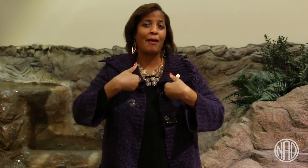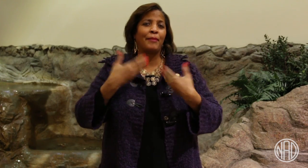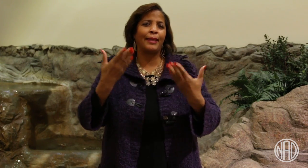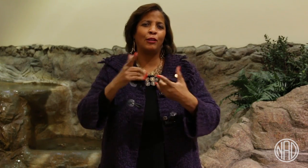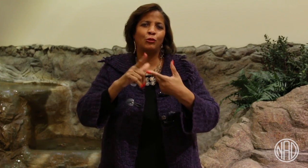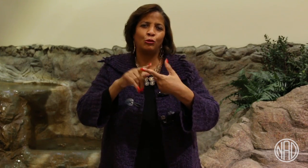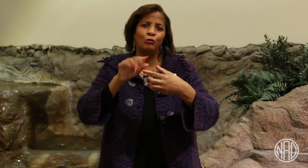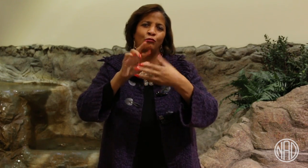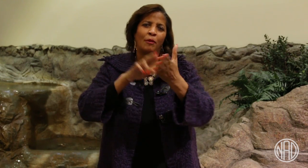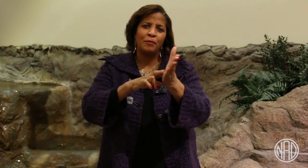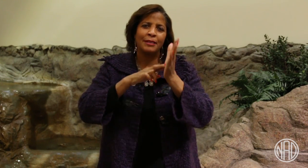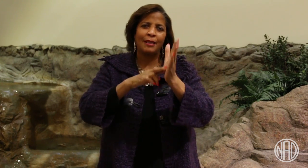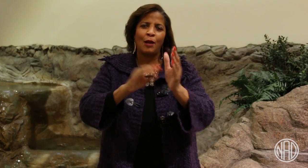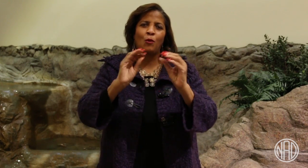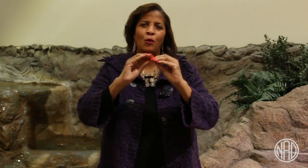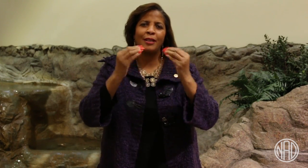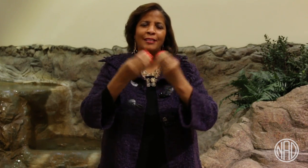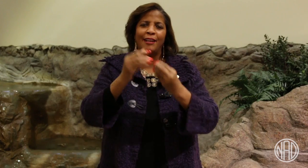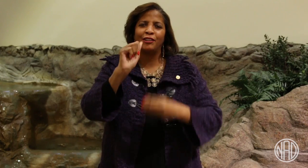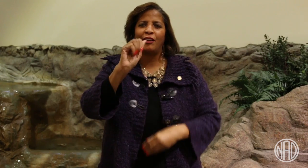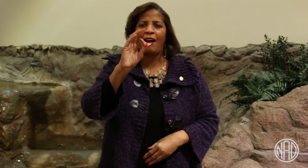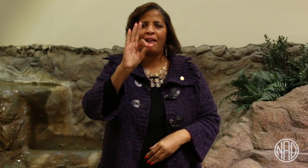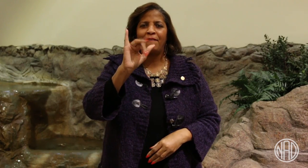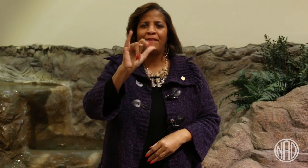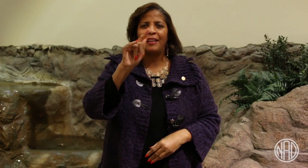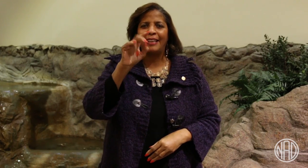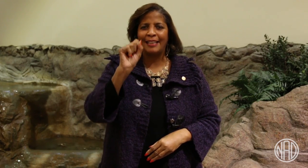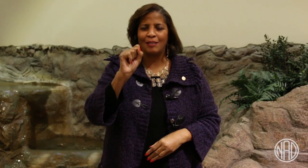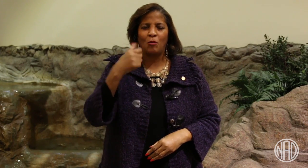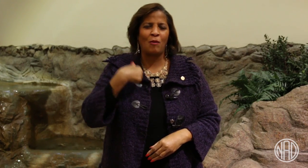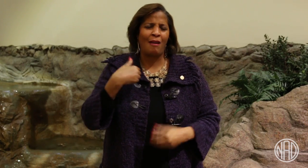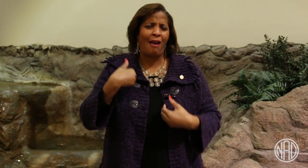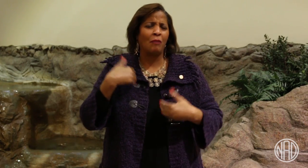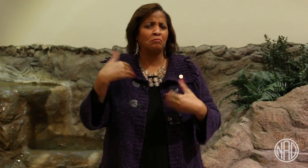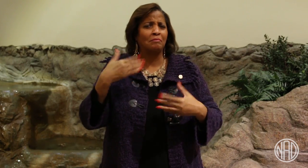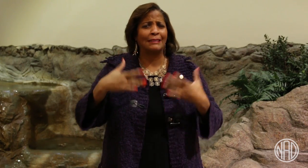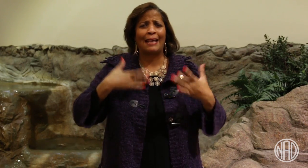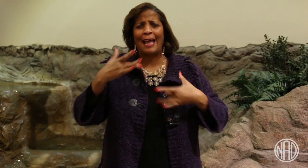As one of the Appointed Board members, I represent the Organizational Affiliates.